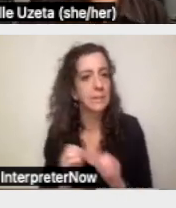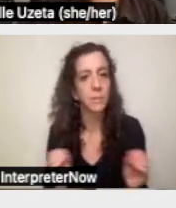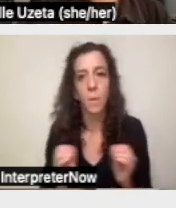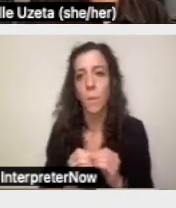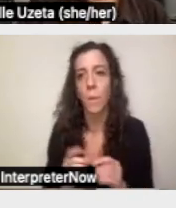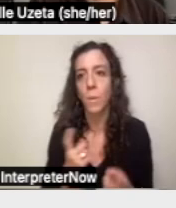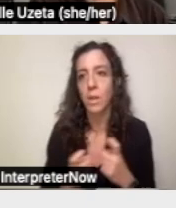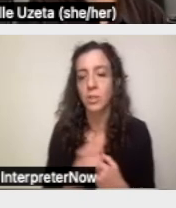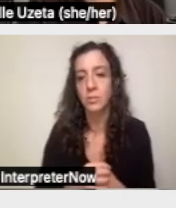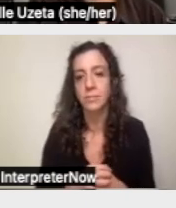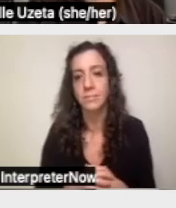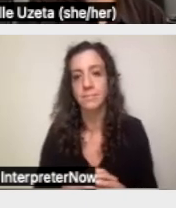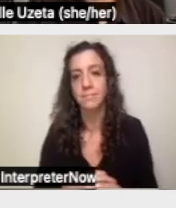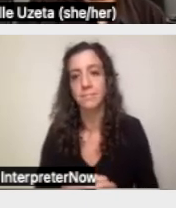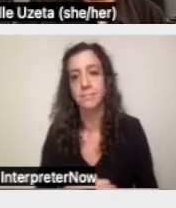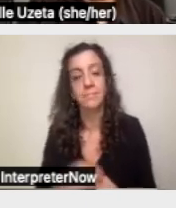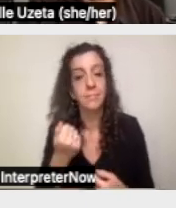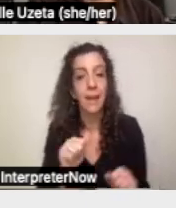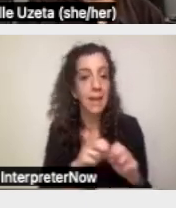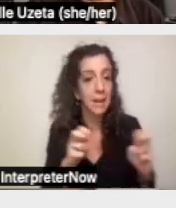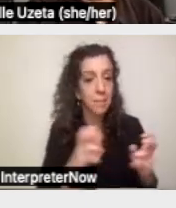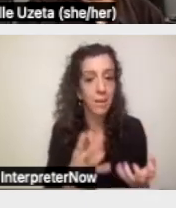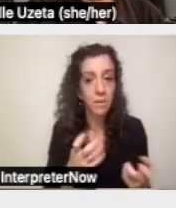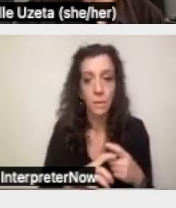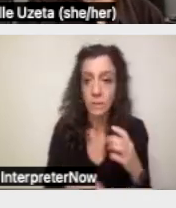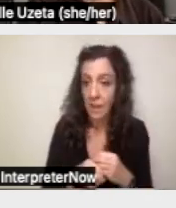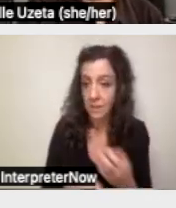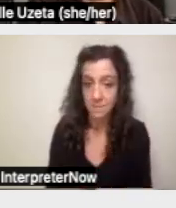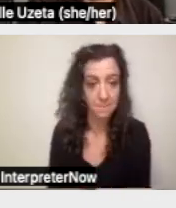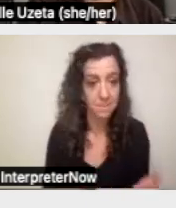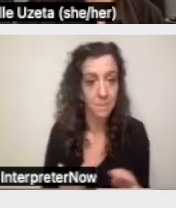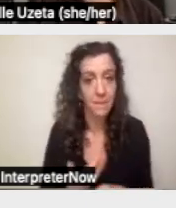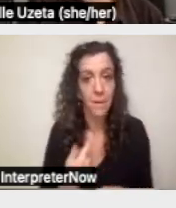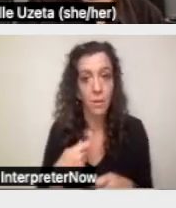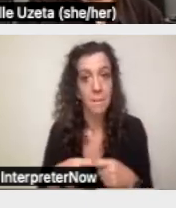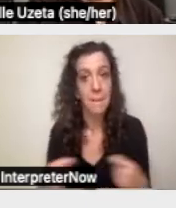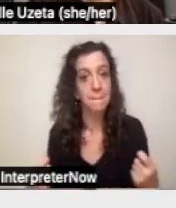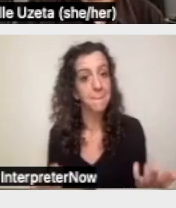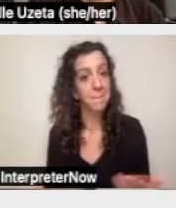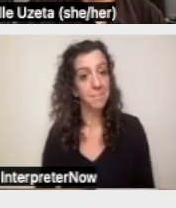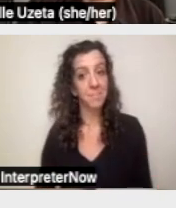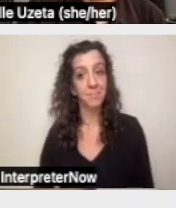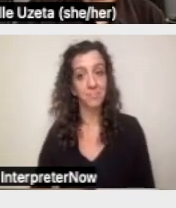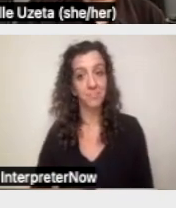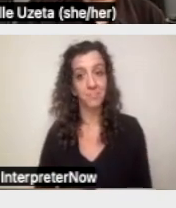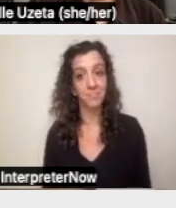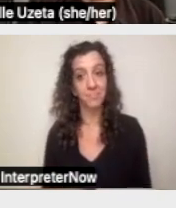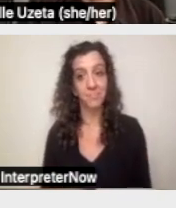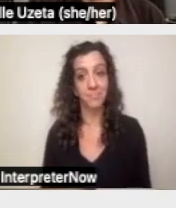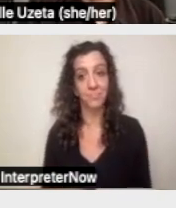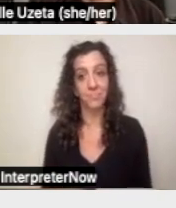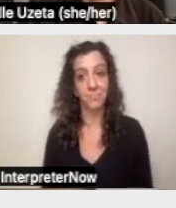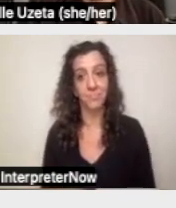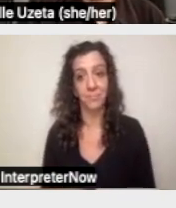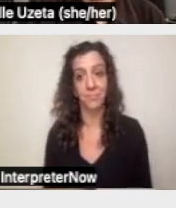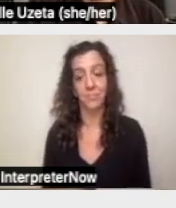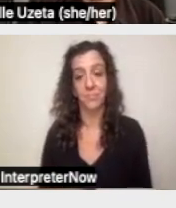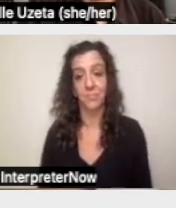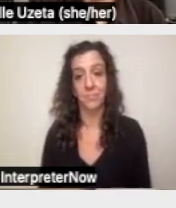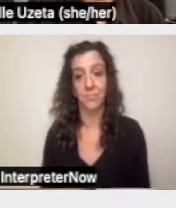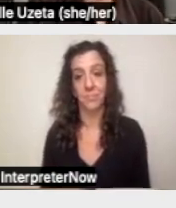Did any of the panelists have anything that they wanted to add before wrapping this up?